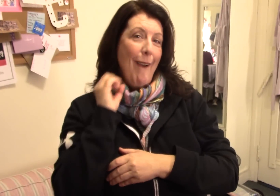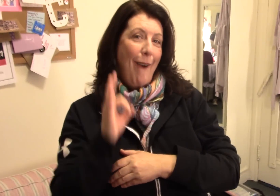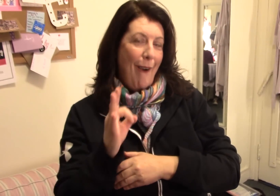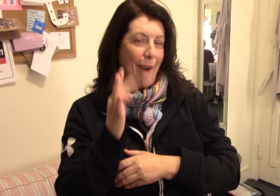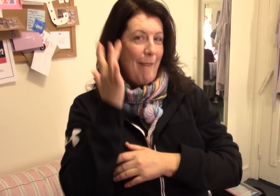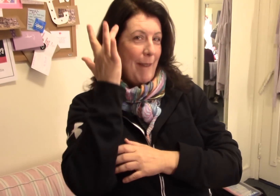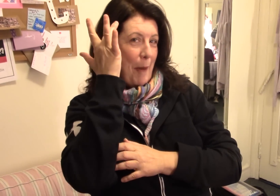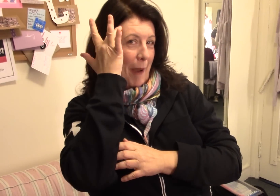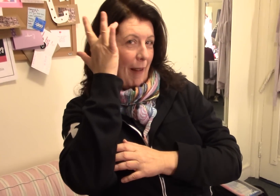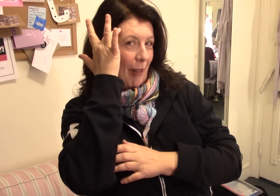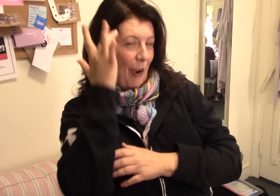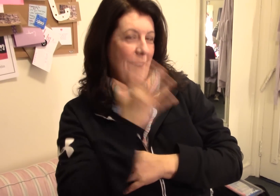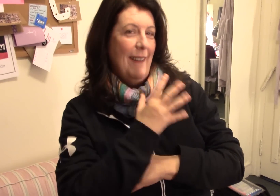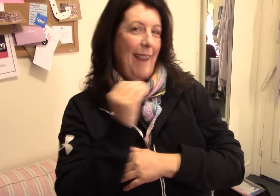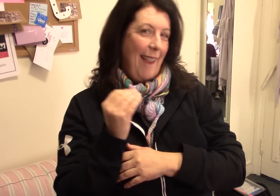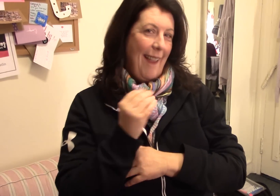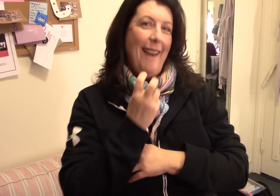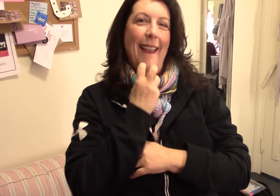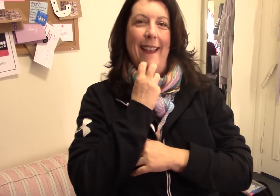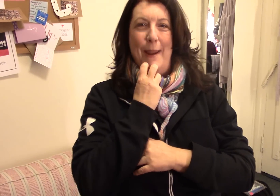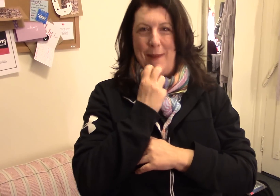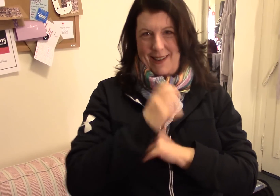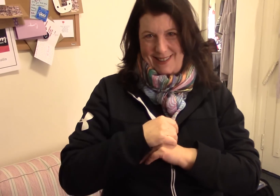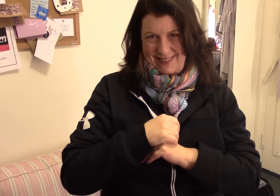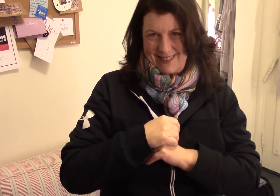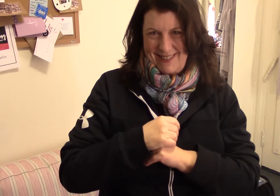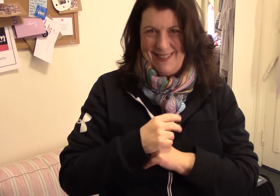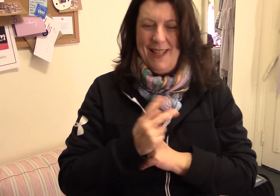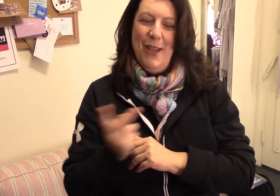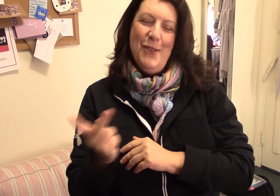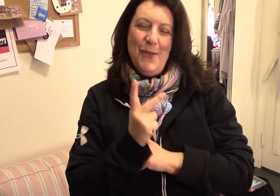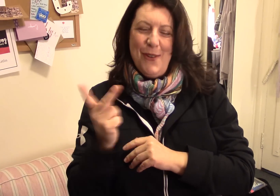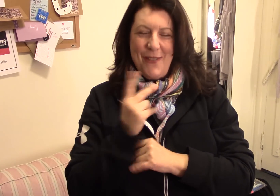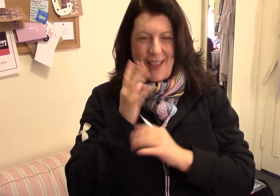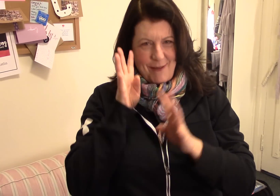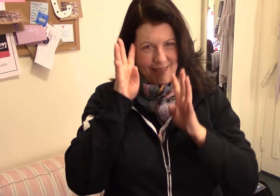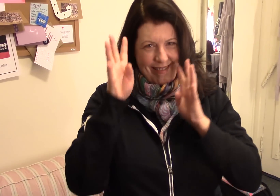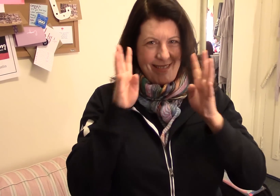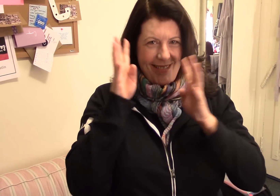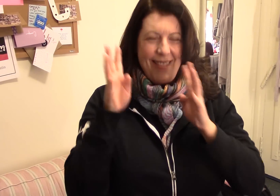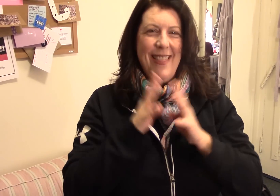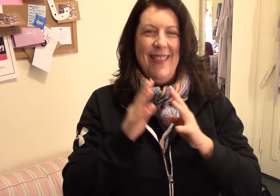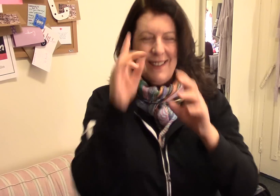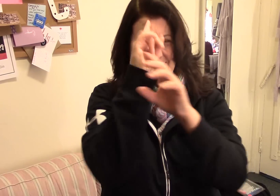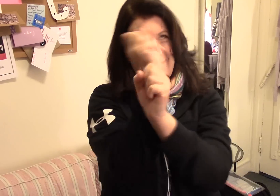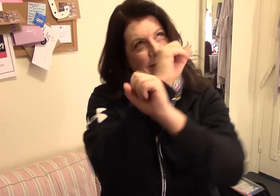the head of Michael Arden and Andy Mientus. The two of them came out with